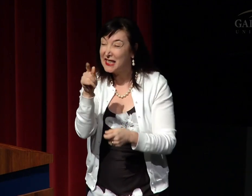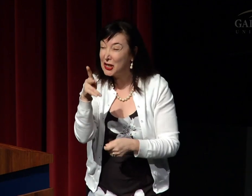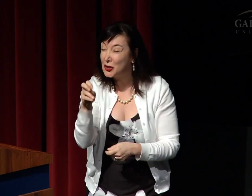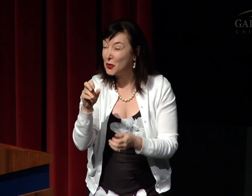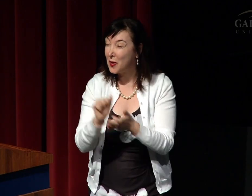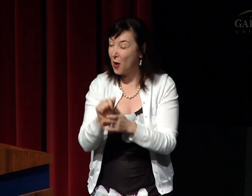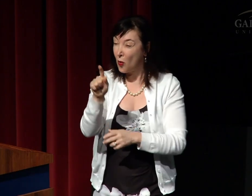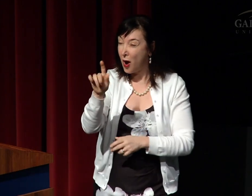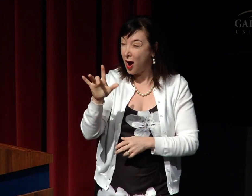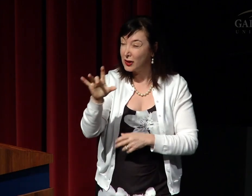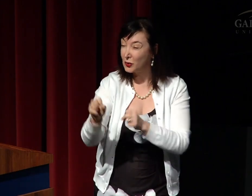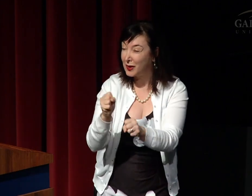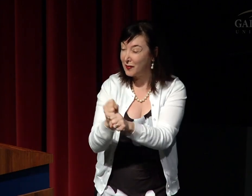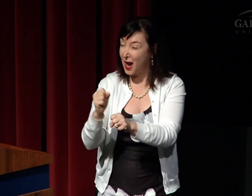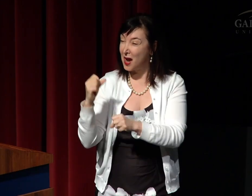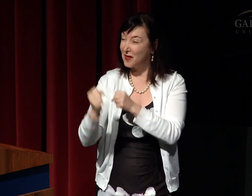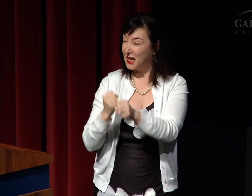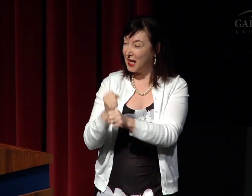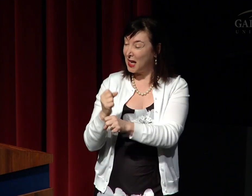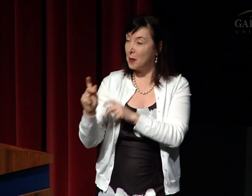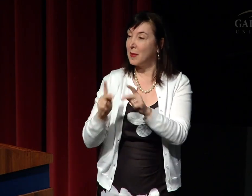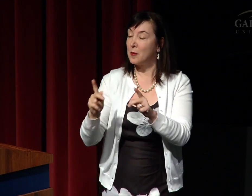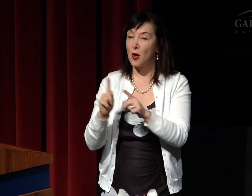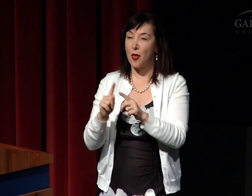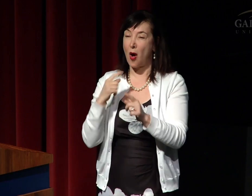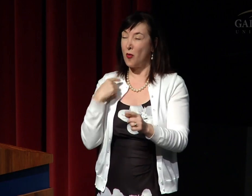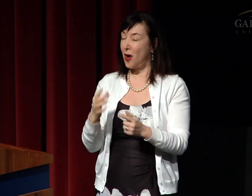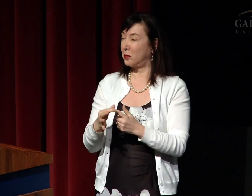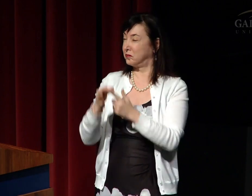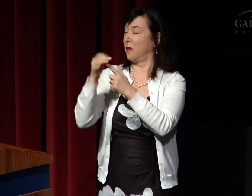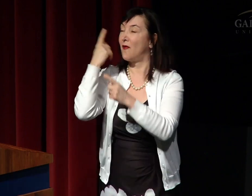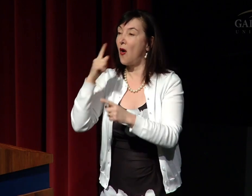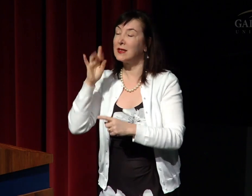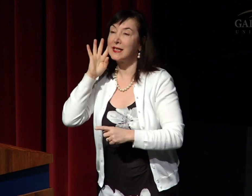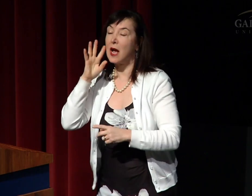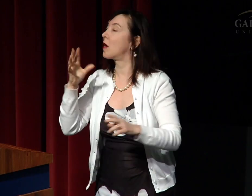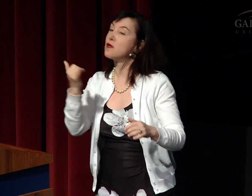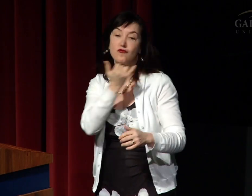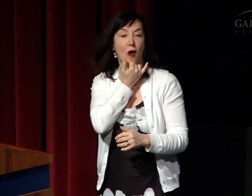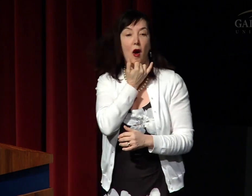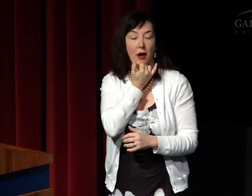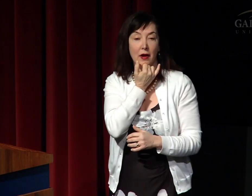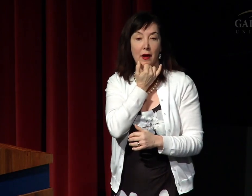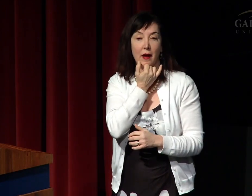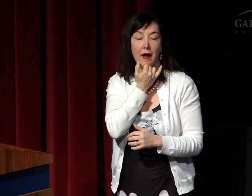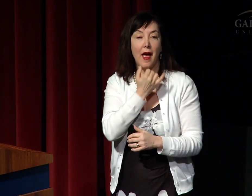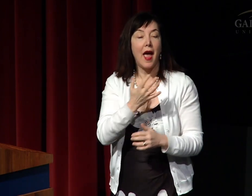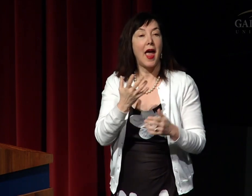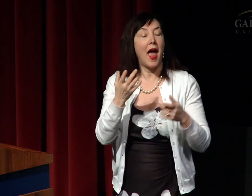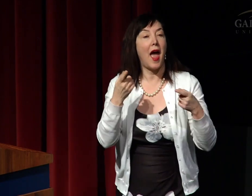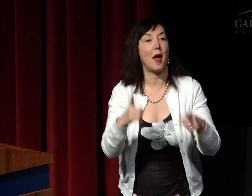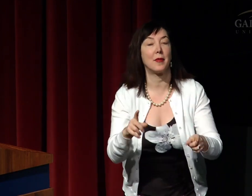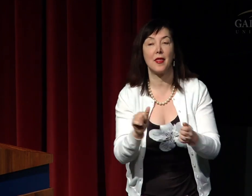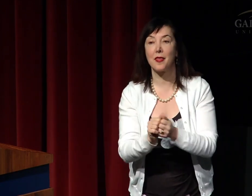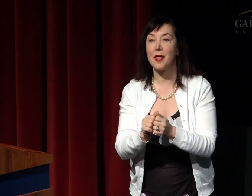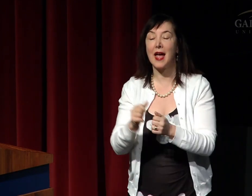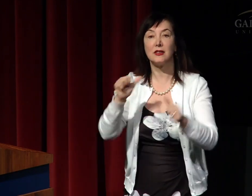tissue that for 100 years people thought was dedicated to auditory processing. We're finding that is not the case.